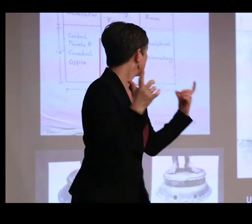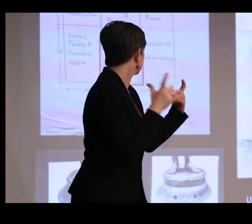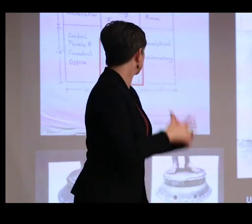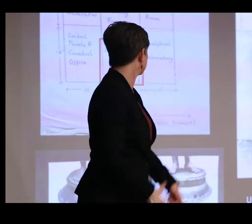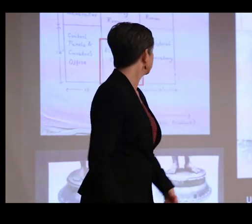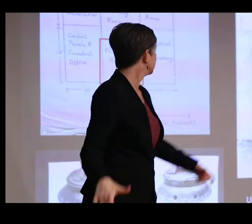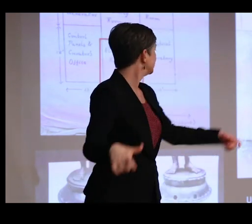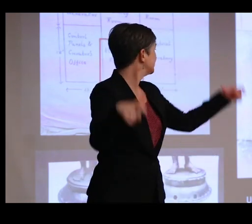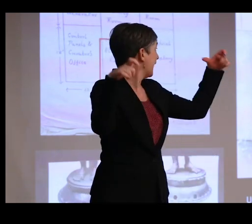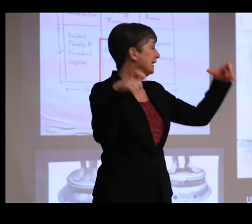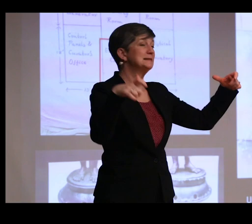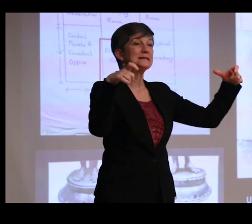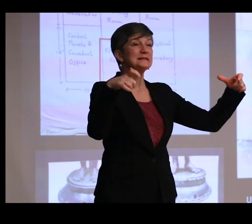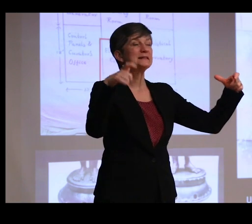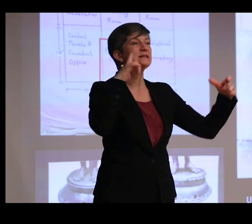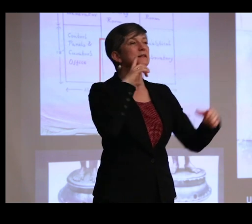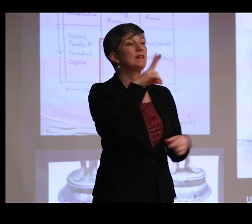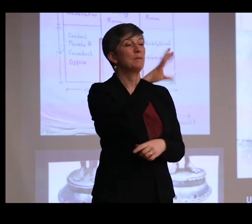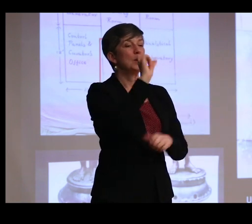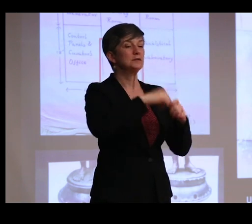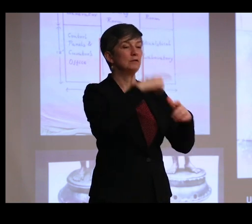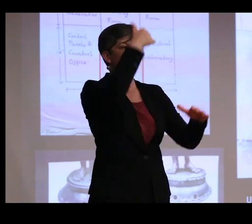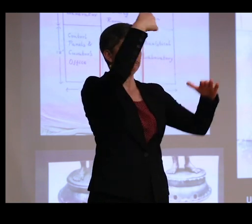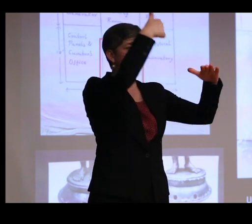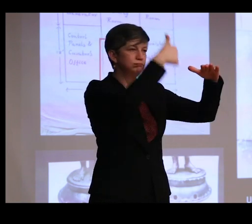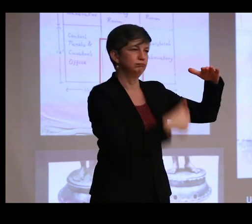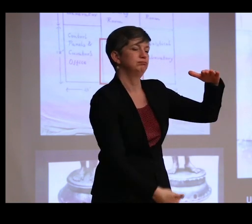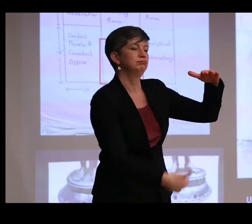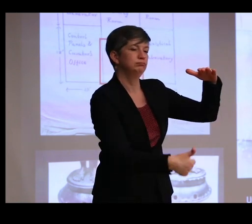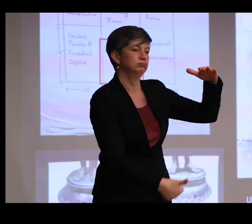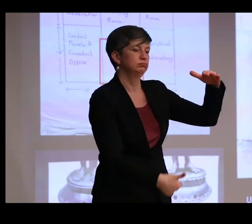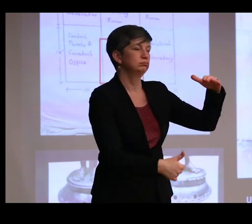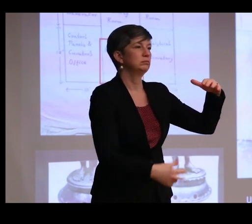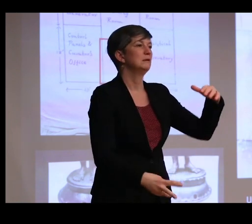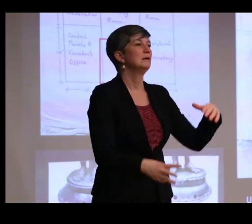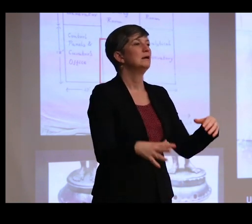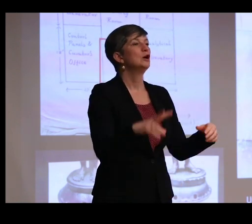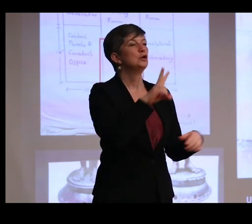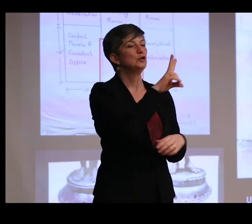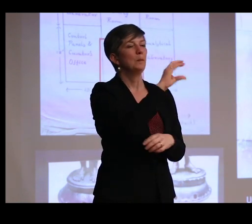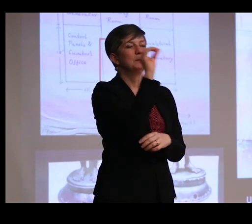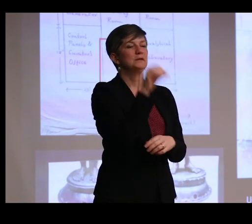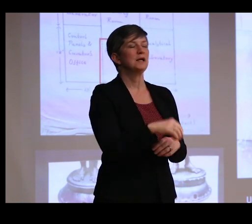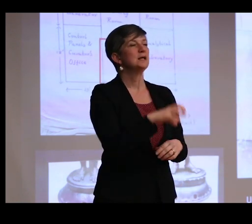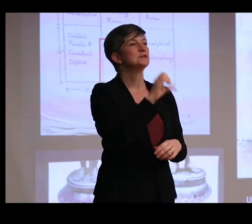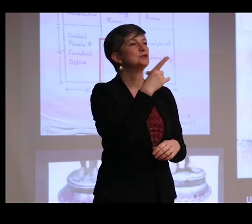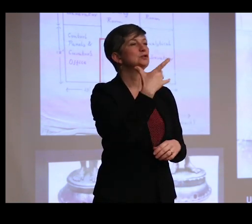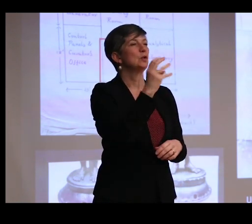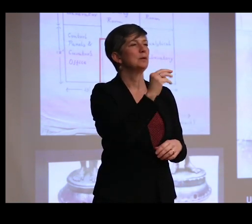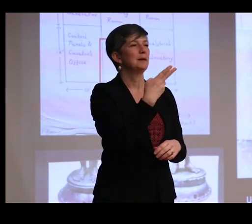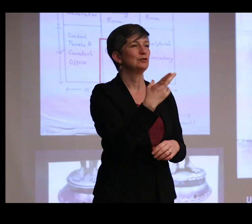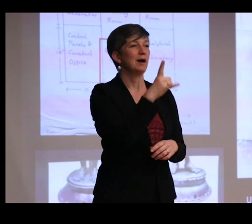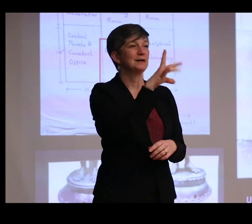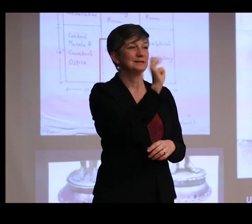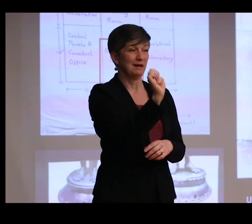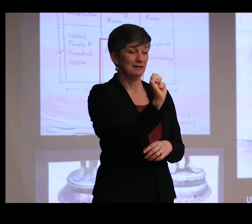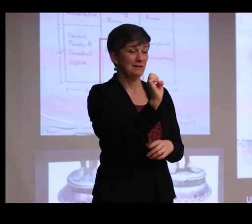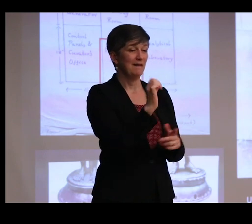And bronzes were first immersed in these tanks that were filled with a 2% sodium hydroxide solution, and the accession numbers